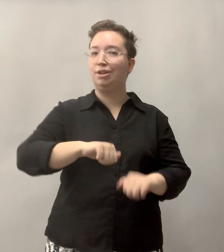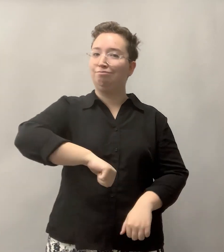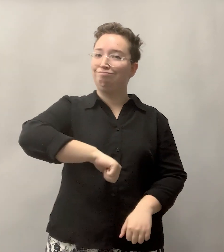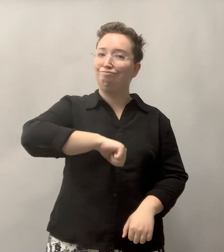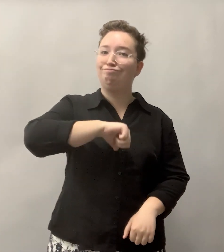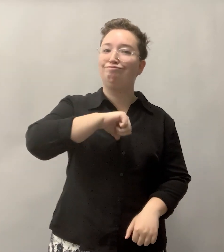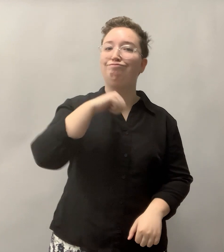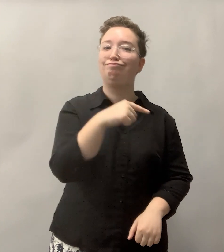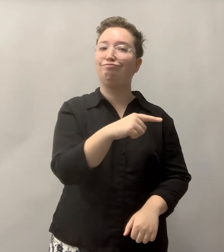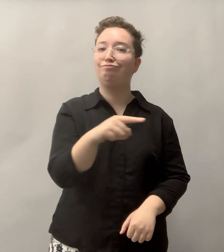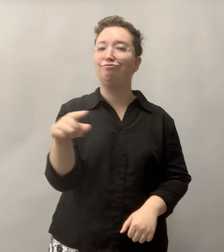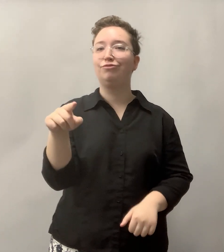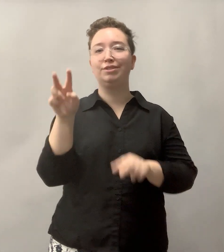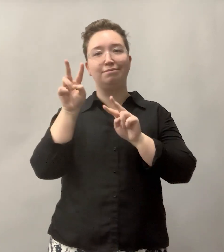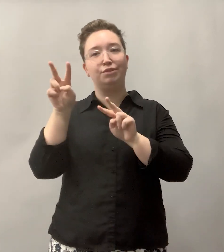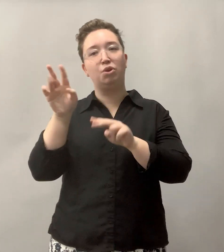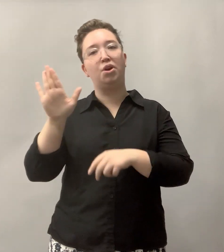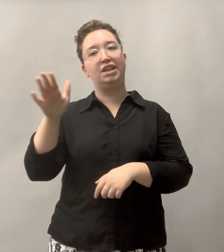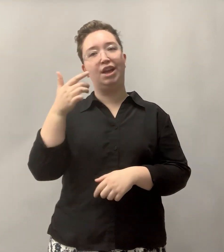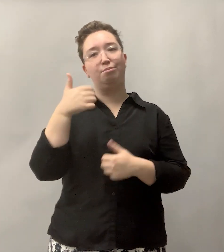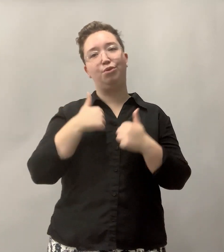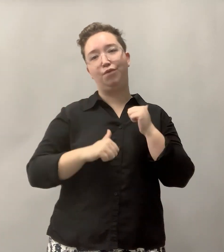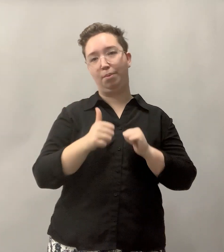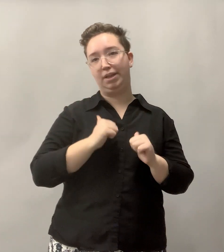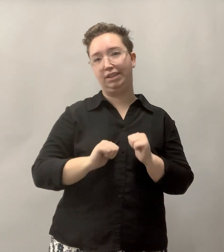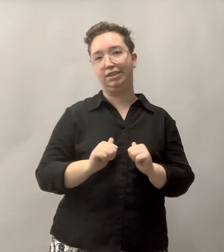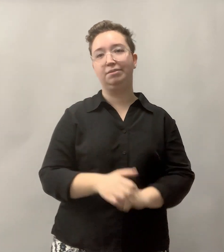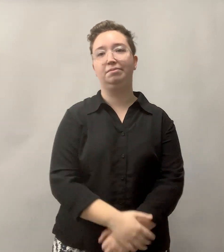We are proud of them all, and look forward to their performances!